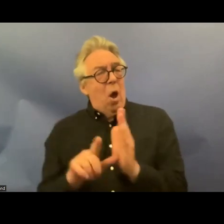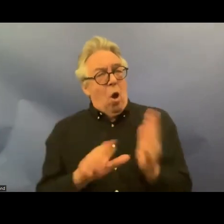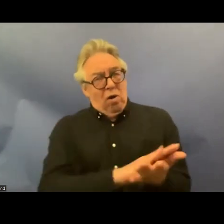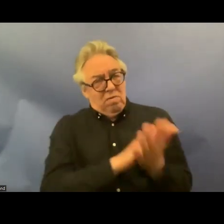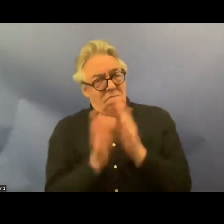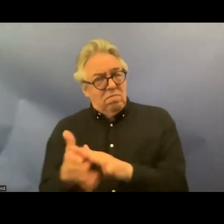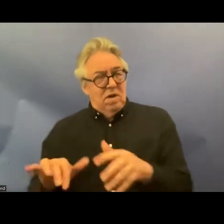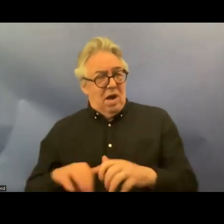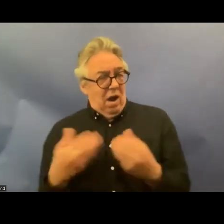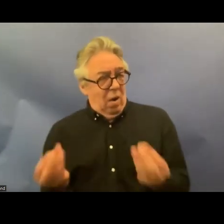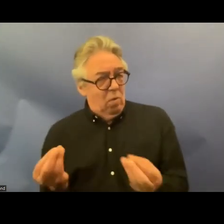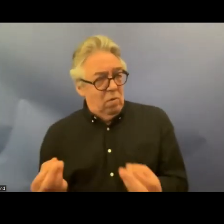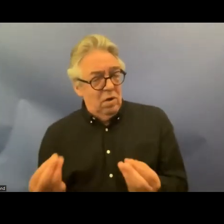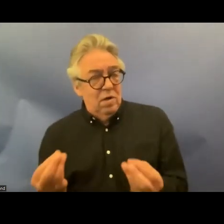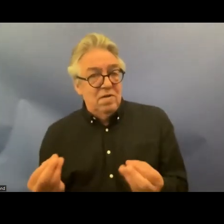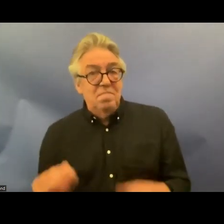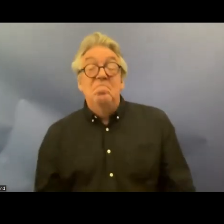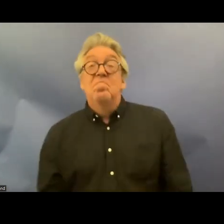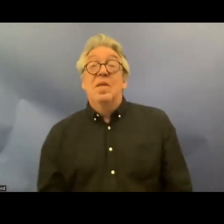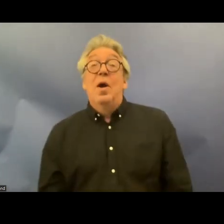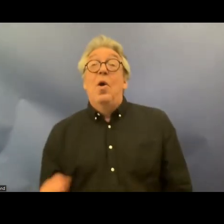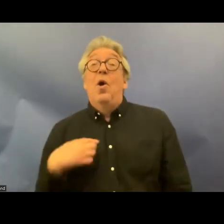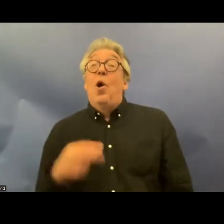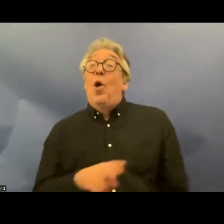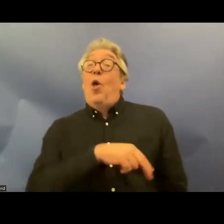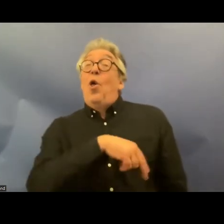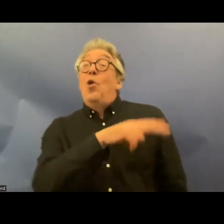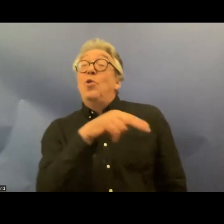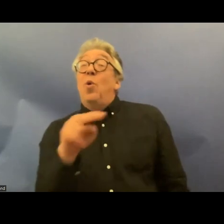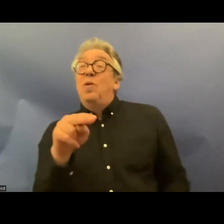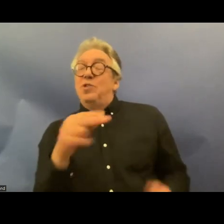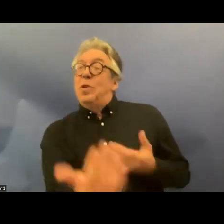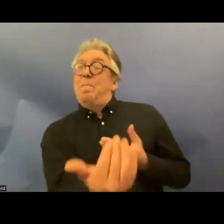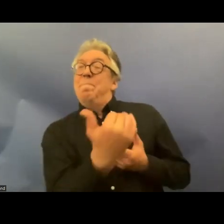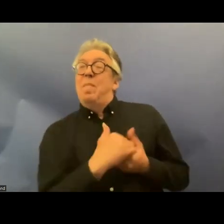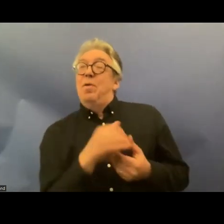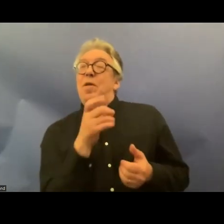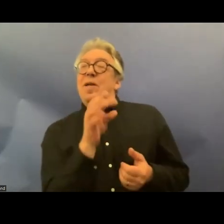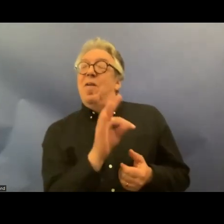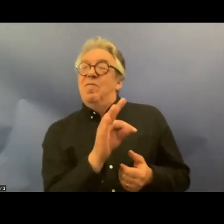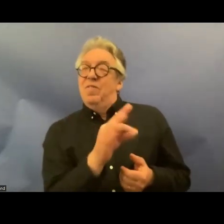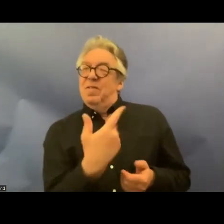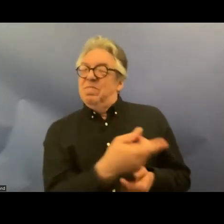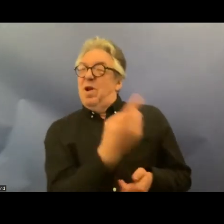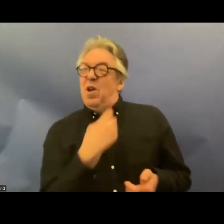when um our Norwegian members reached out to us and asked us how many countries have done this and how well is it